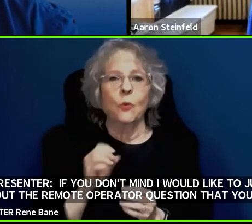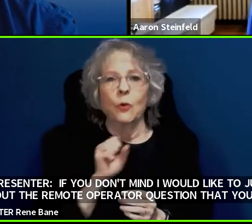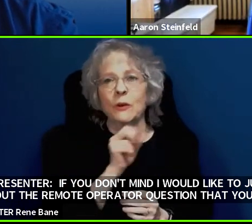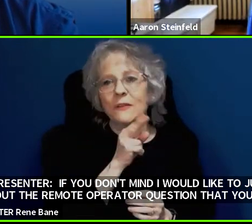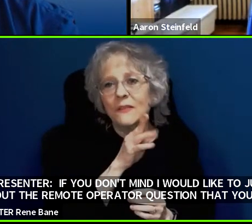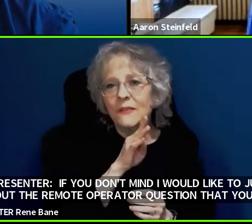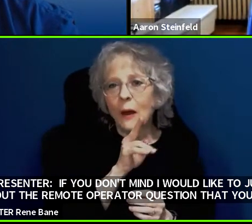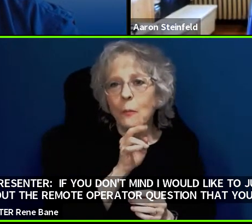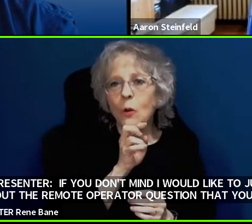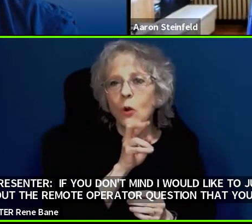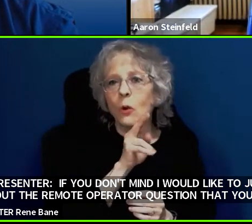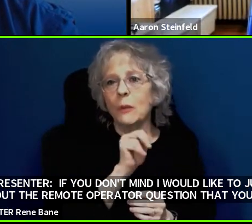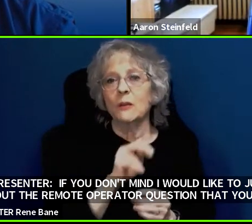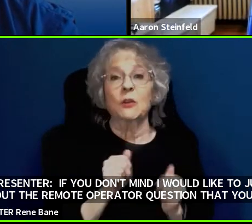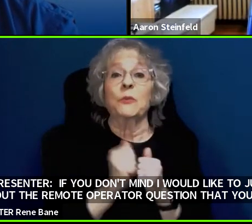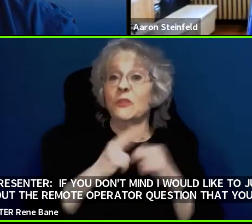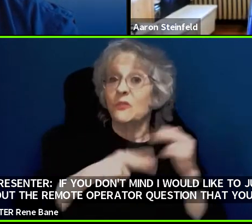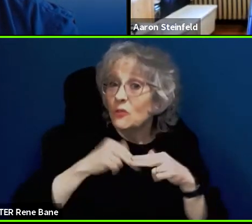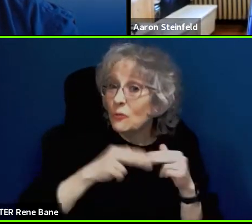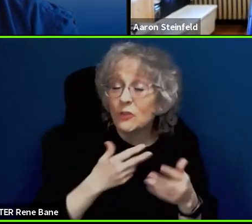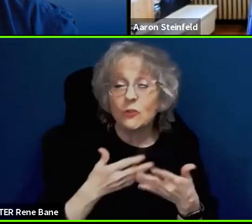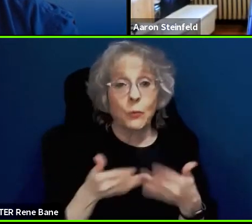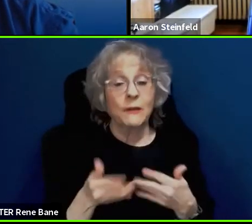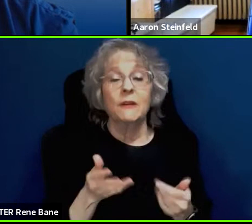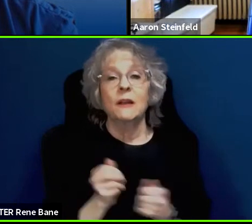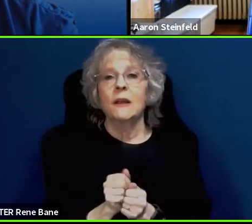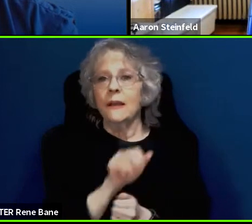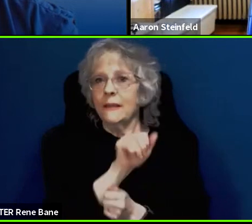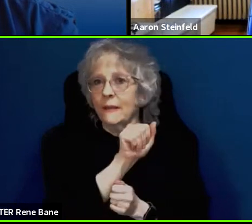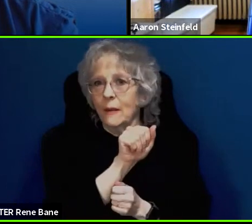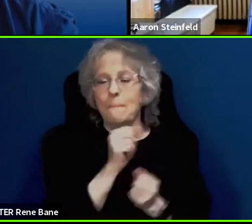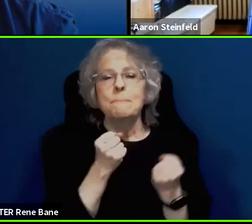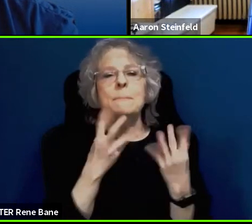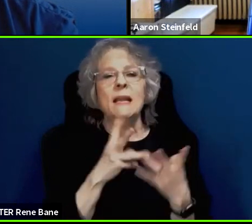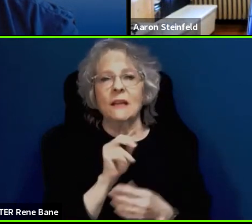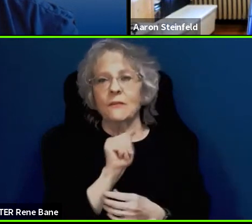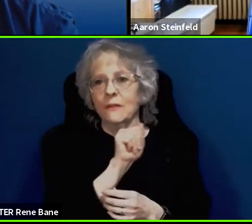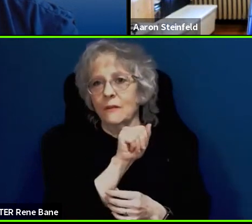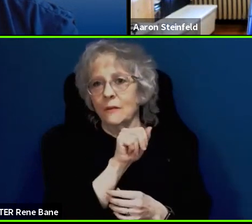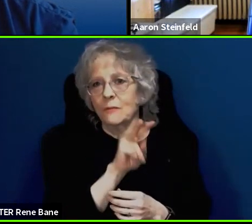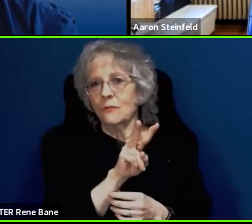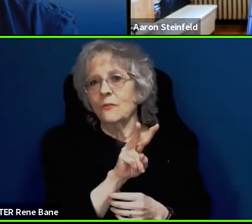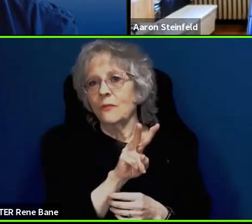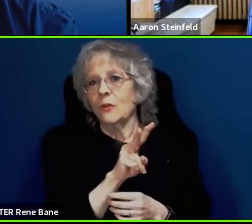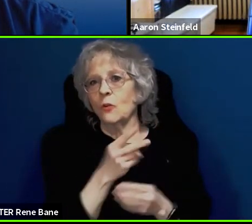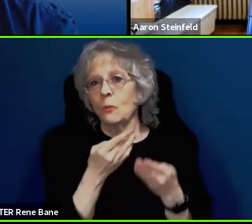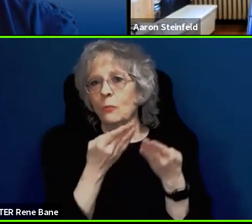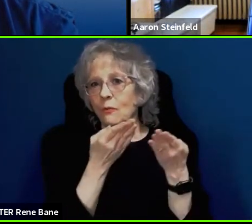means that many of these autonomous vehicle service providers are going to be relying on